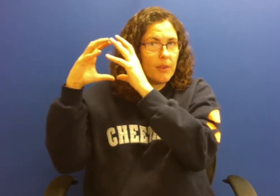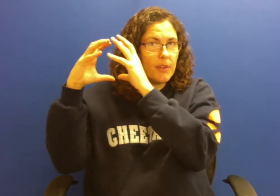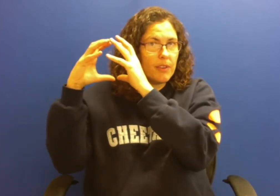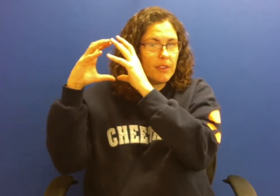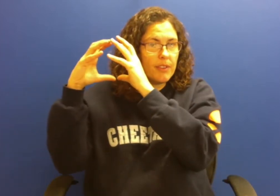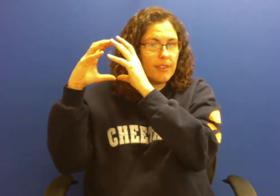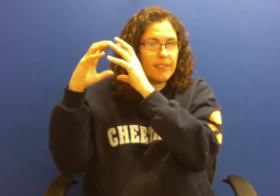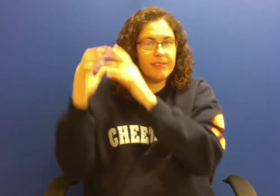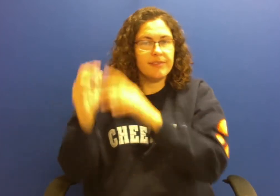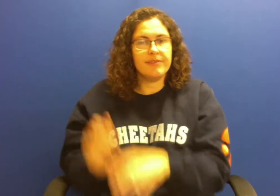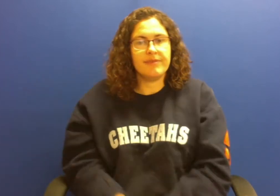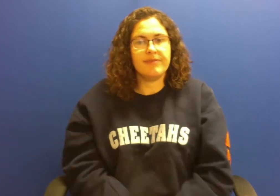coconut